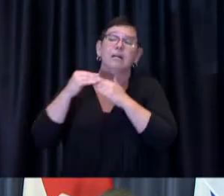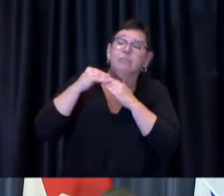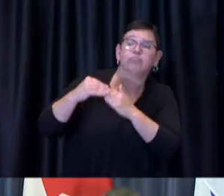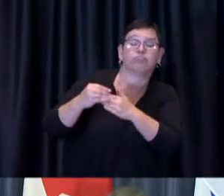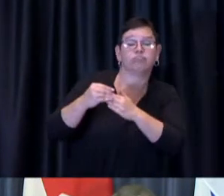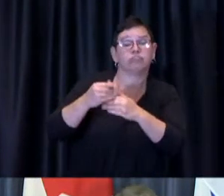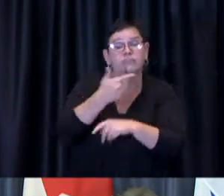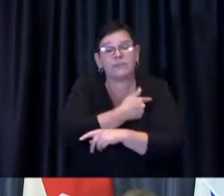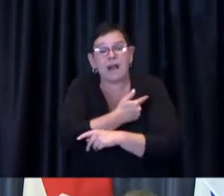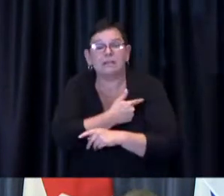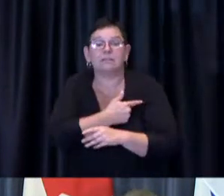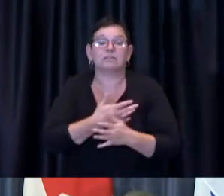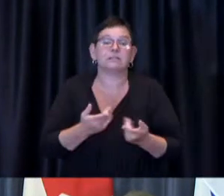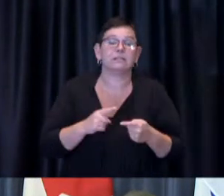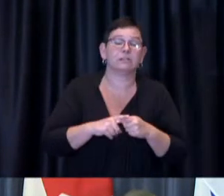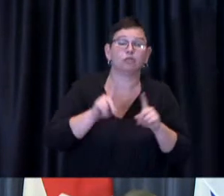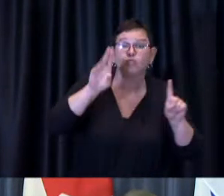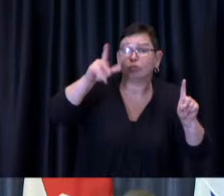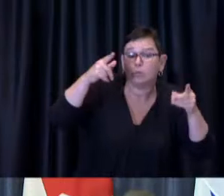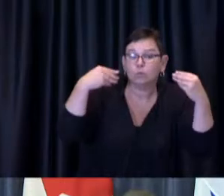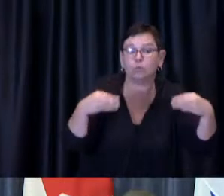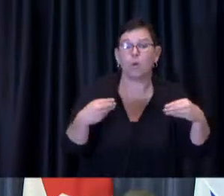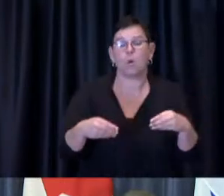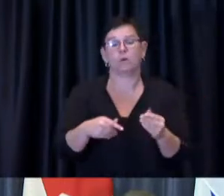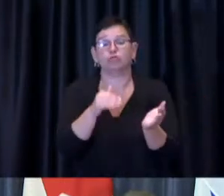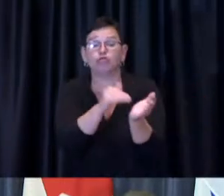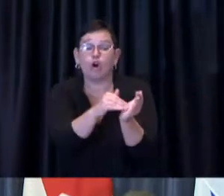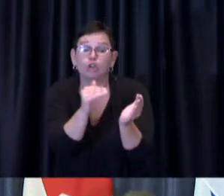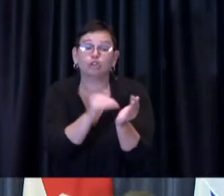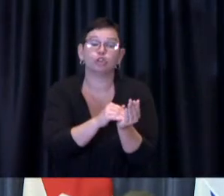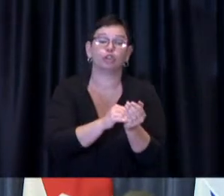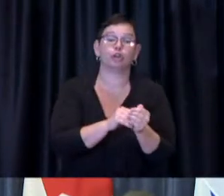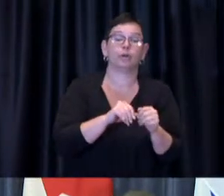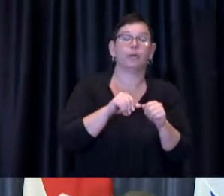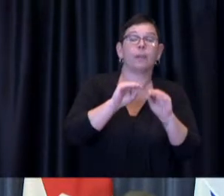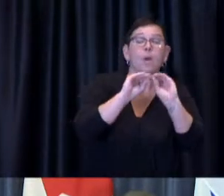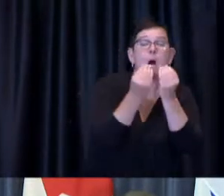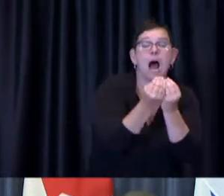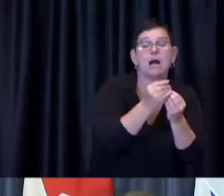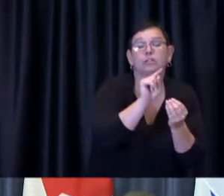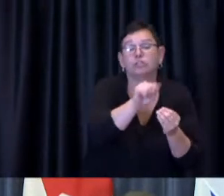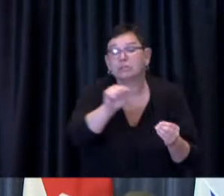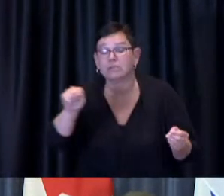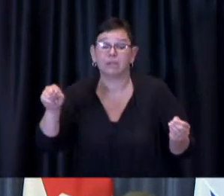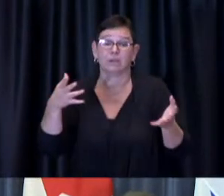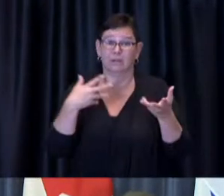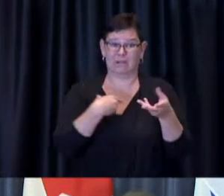sector partners and primary care providers who are now delivering COVID-19 vaccines.